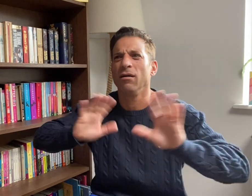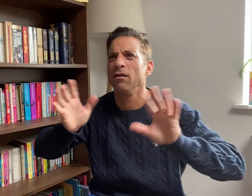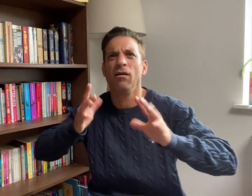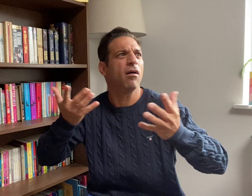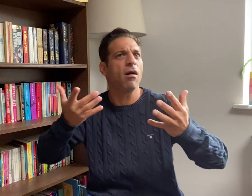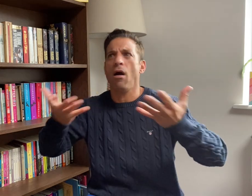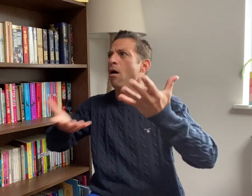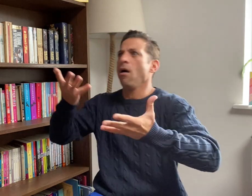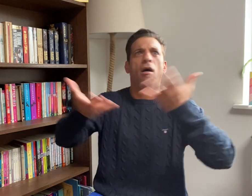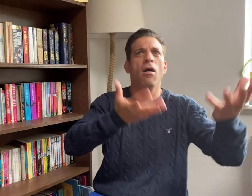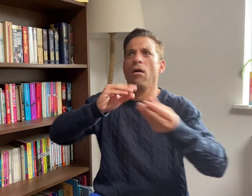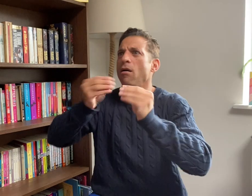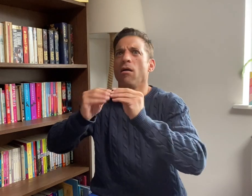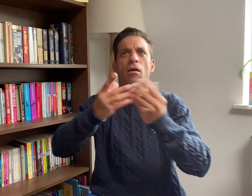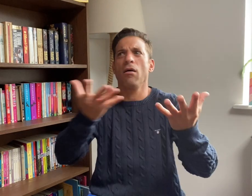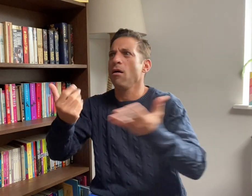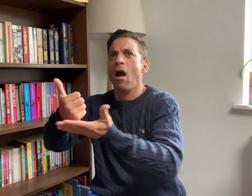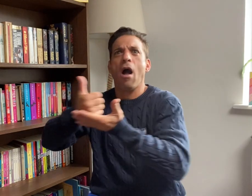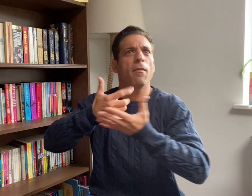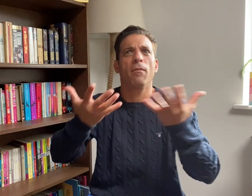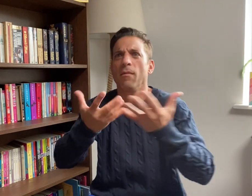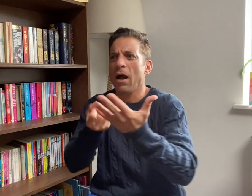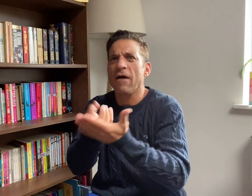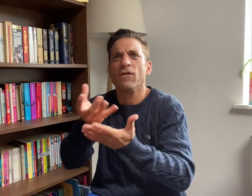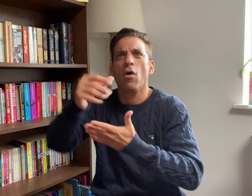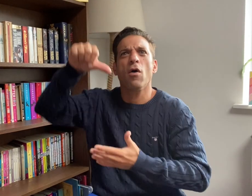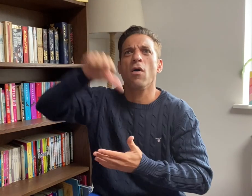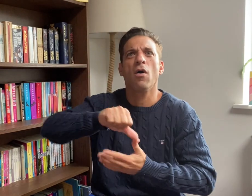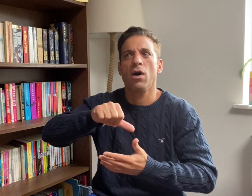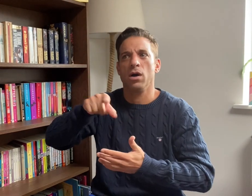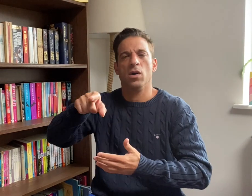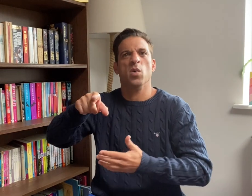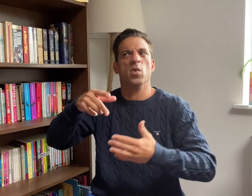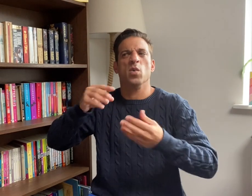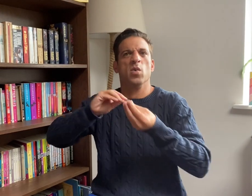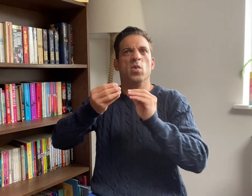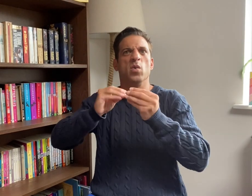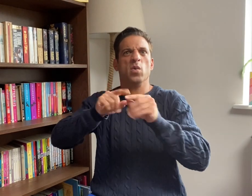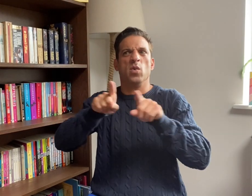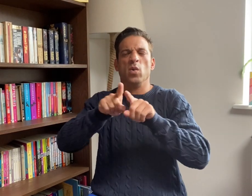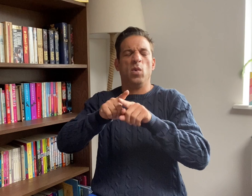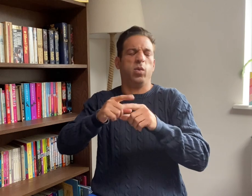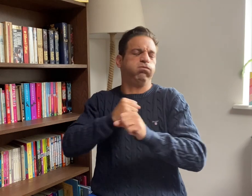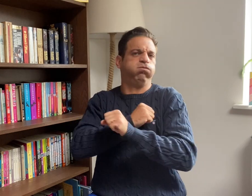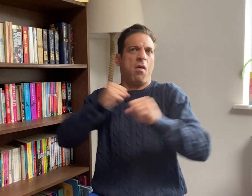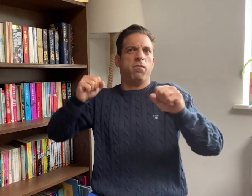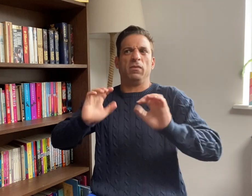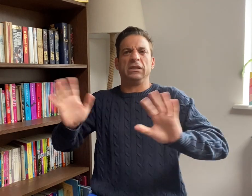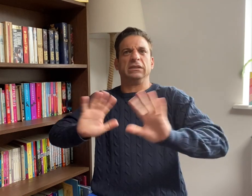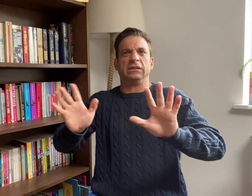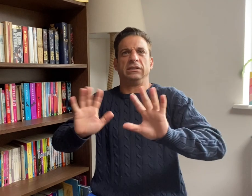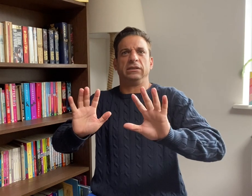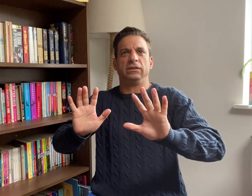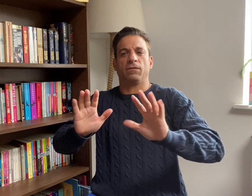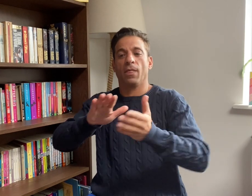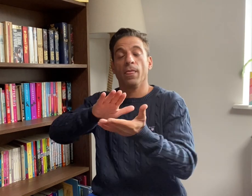Interpreters also increase visibility of Deaf culture and